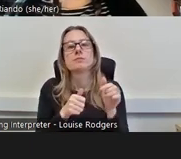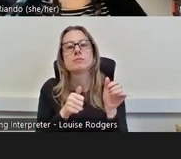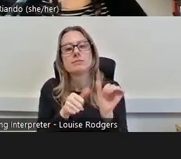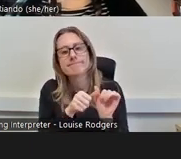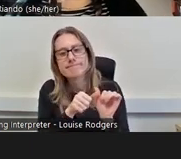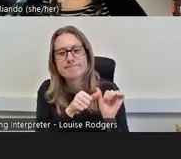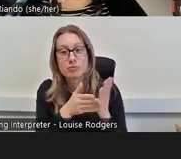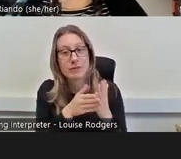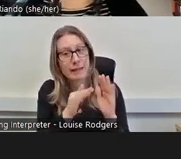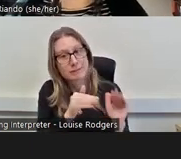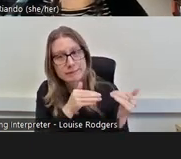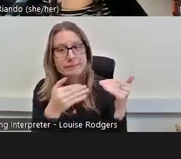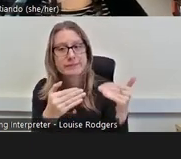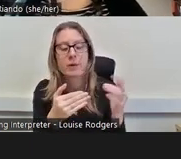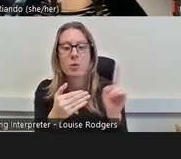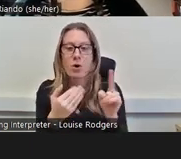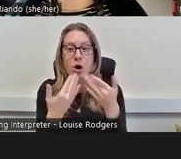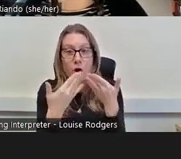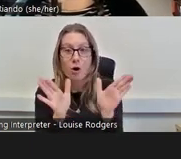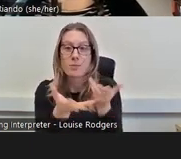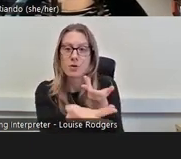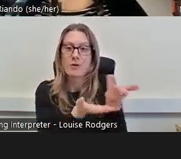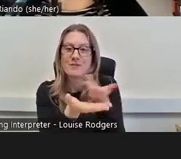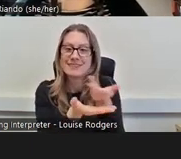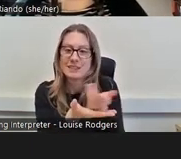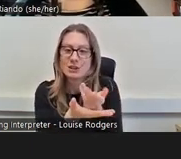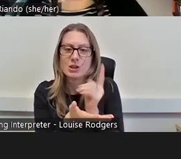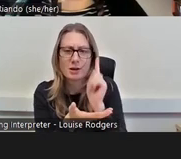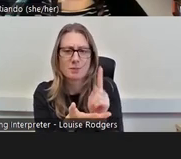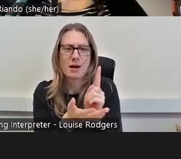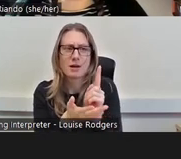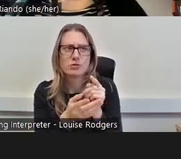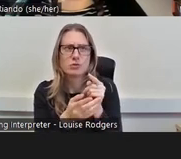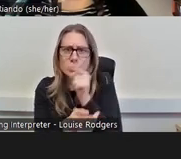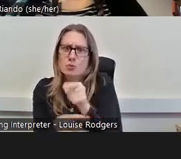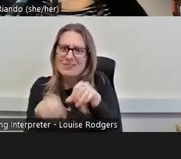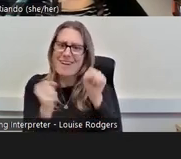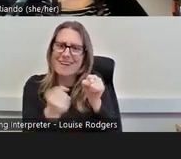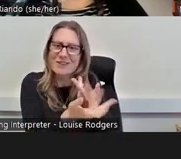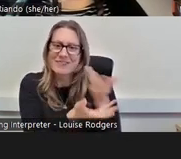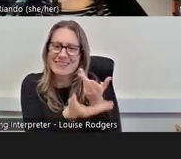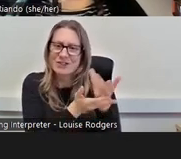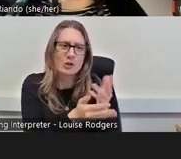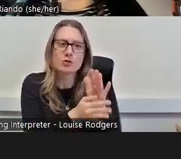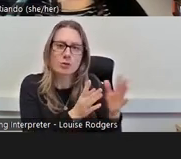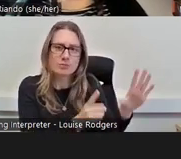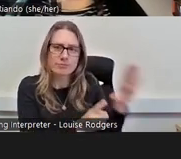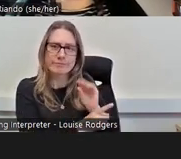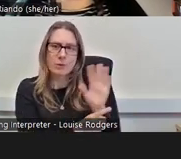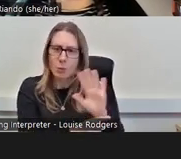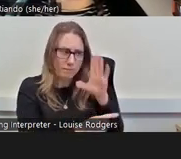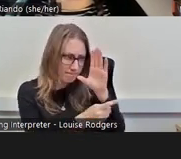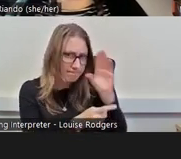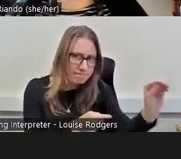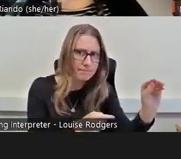be open to conversations but get in there first and let people know that that you're flexible